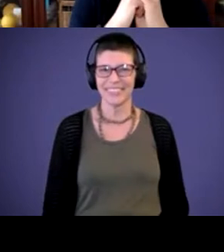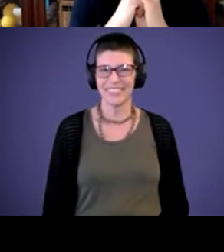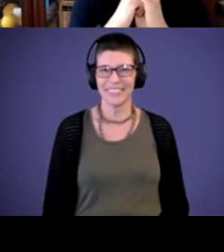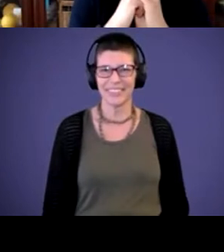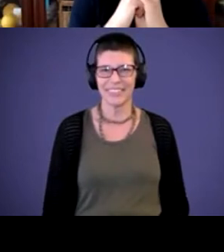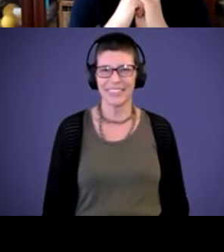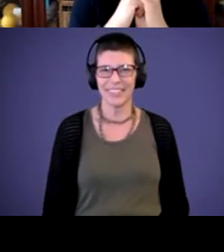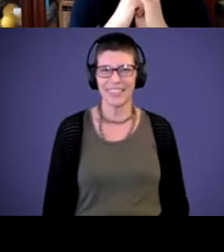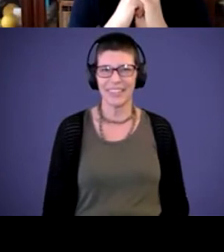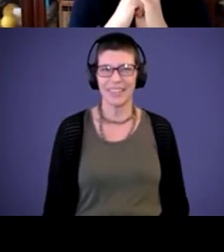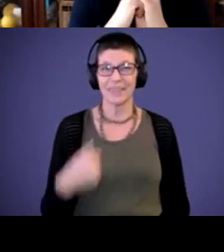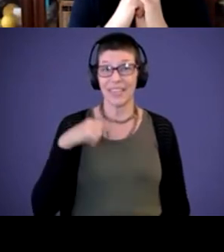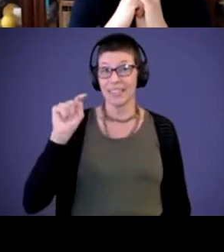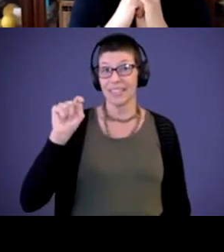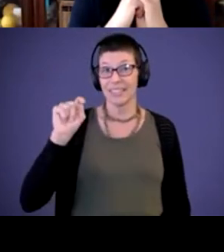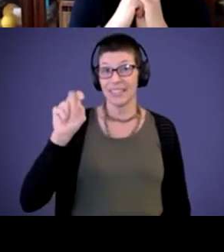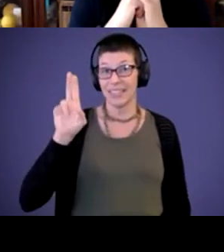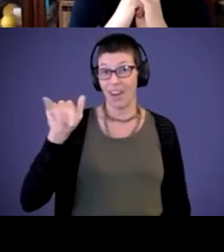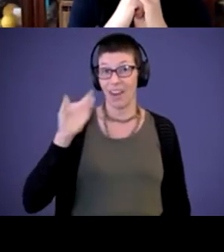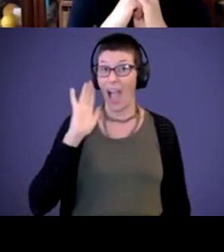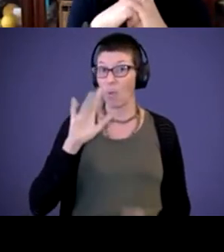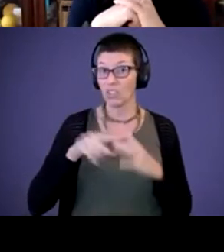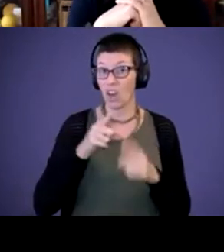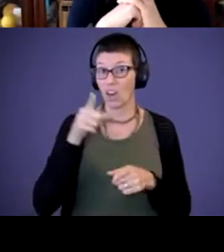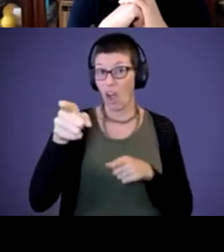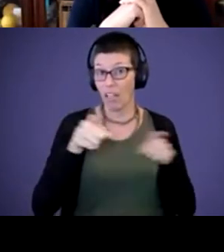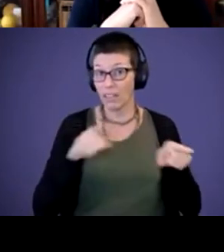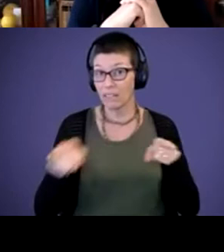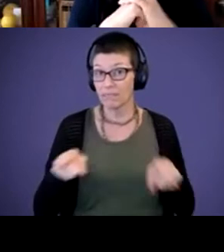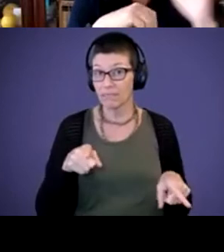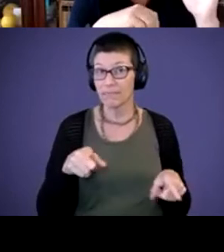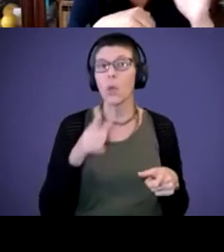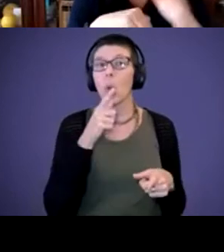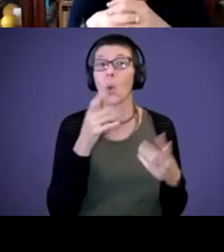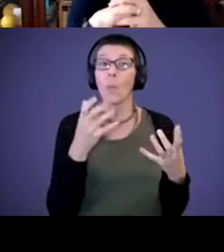This is Terry. I'll start calling on you. Who would like to, who wants to say hi and introduce